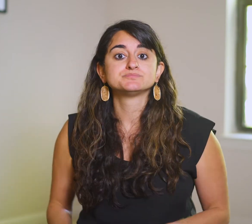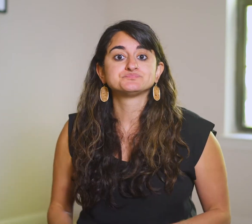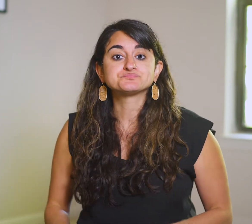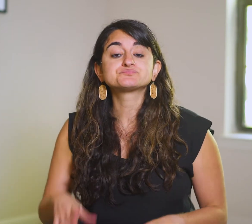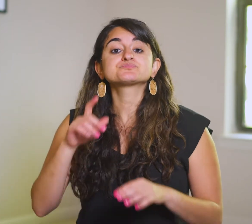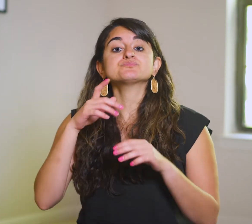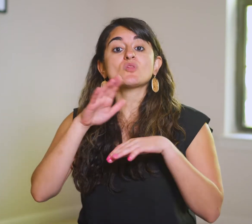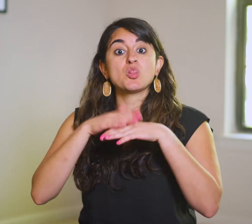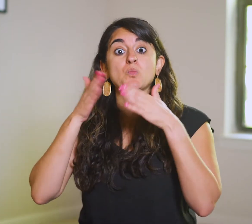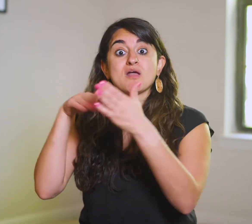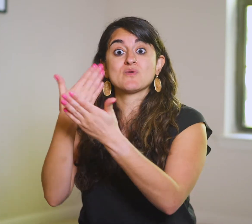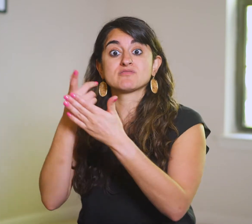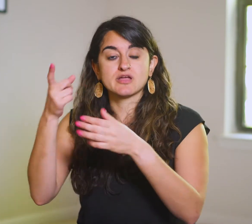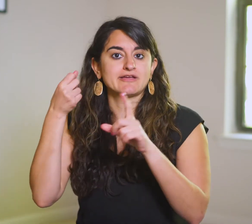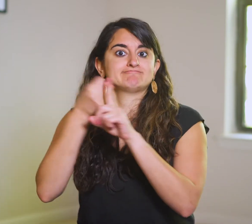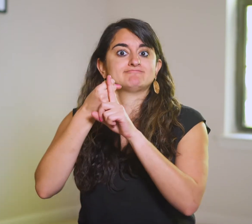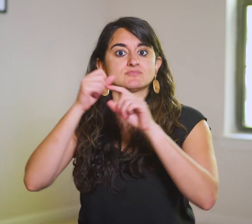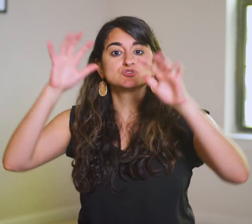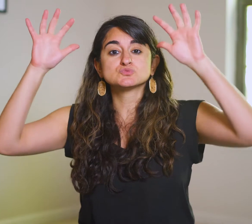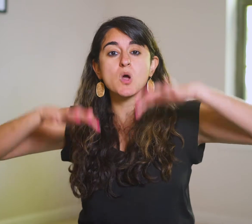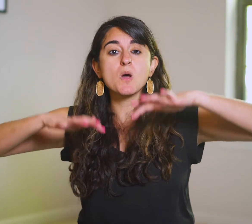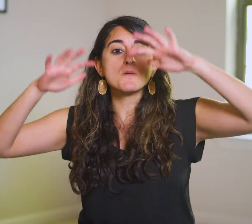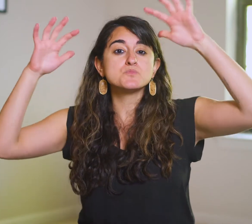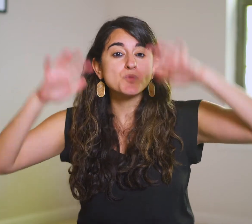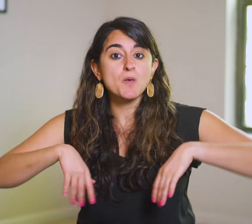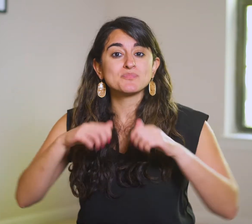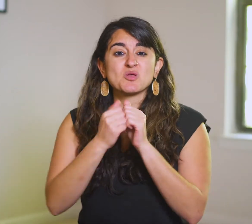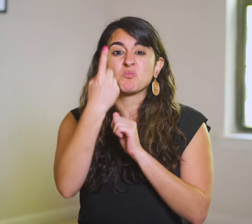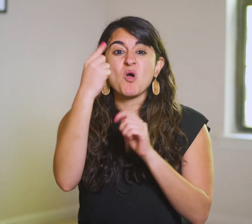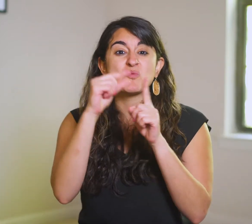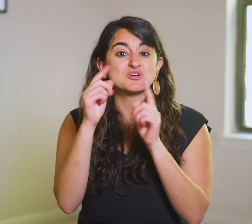They hit a storm along the way, and with a word,